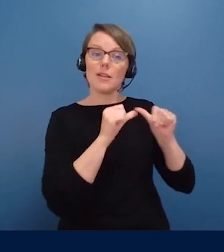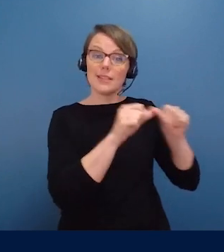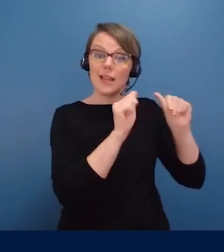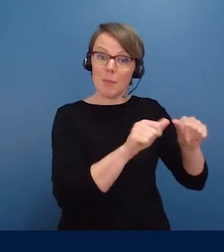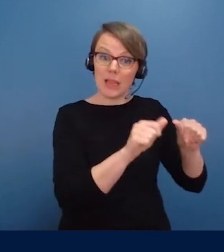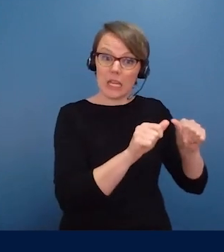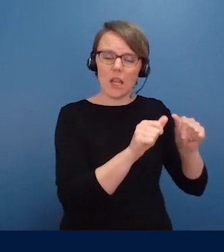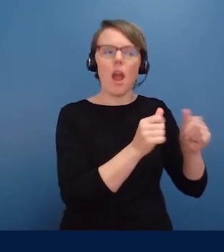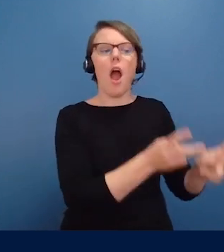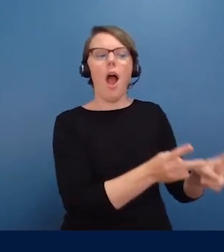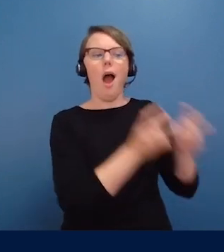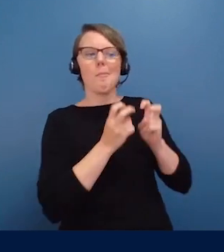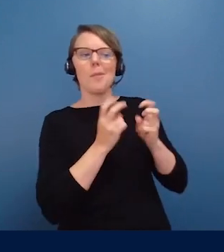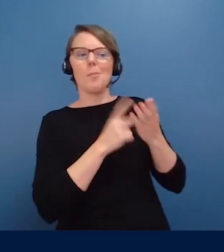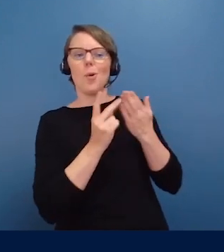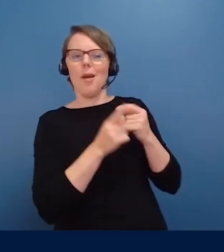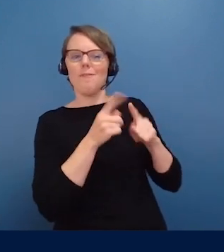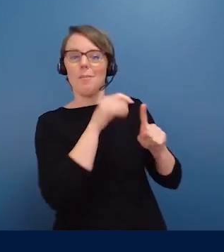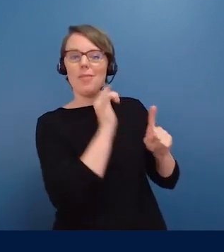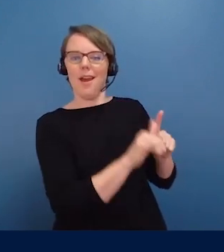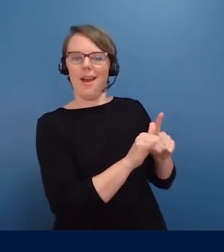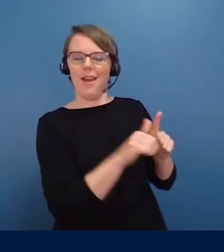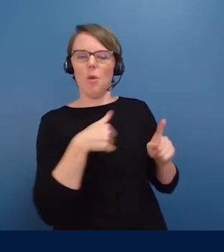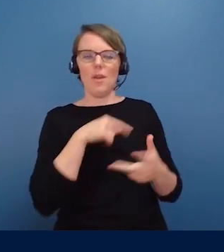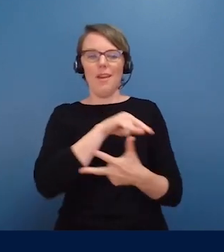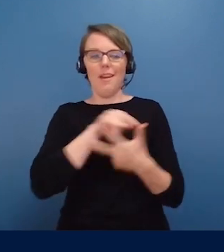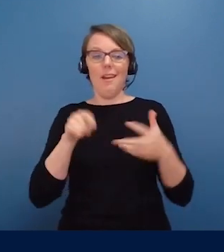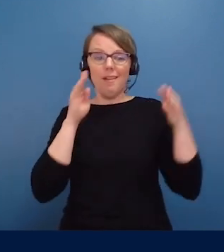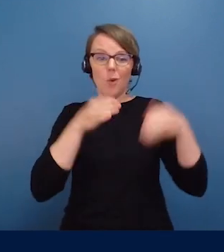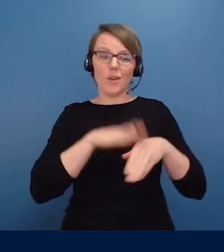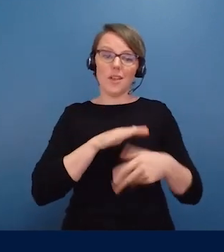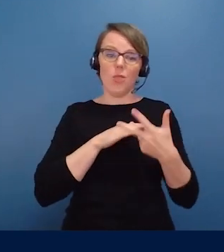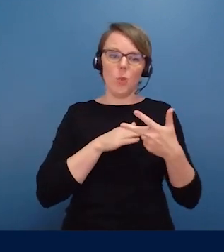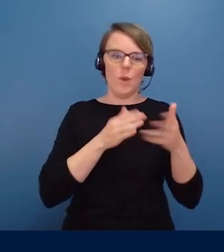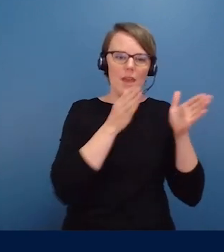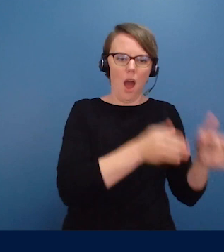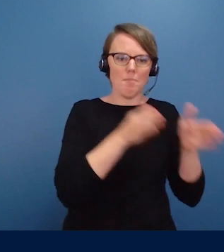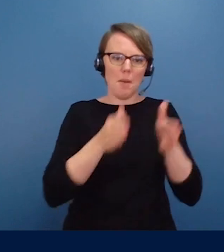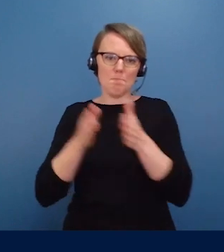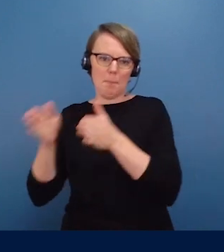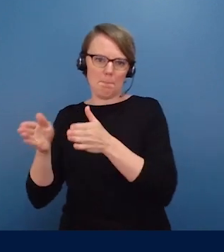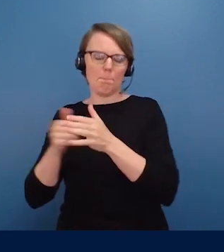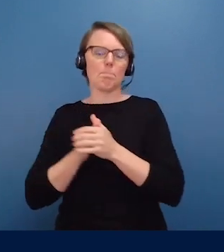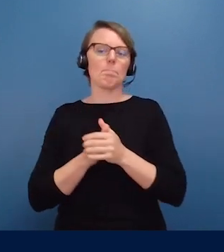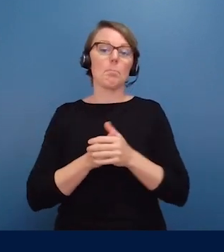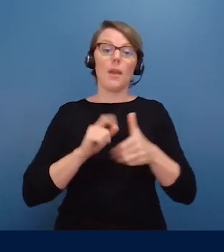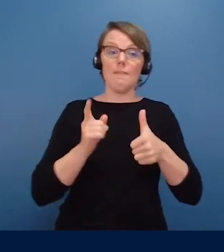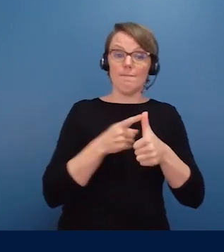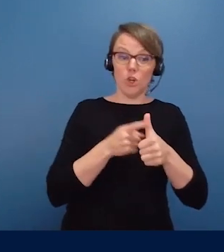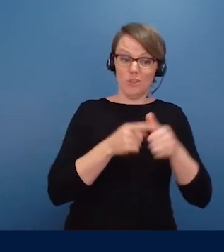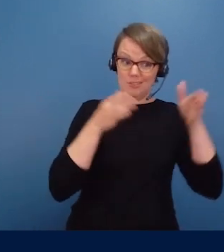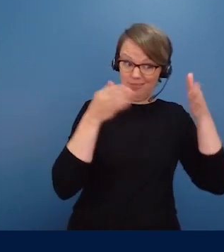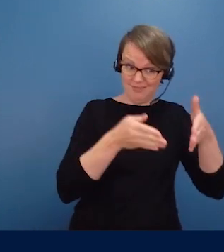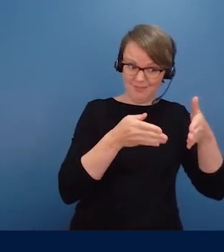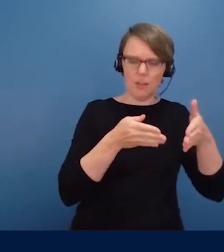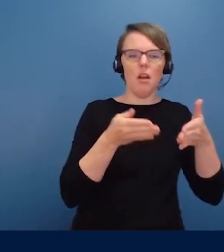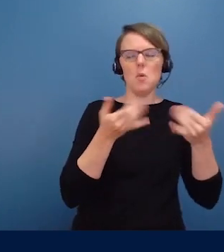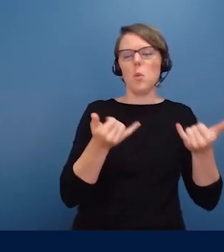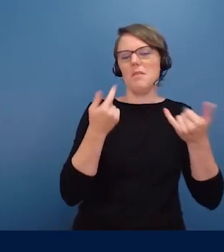We're focused in 2020 on three skilling sprints. The first of these is what we're launching today.